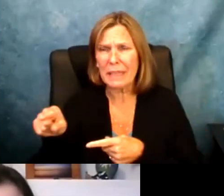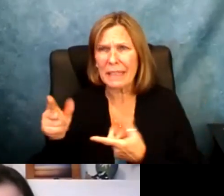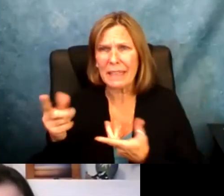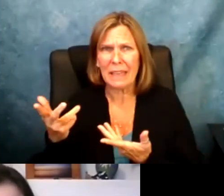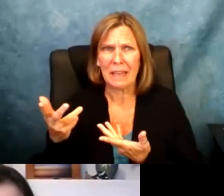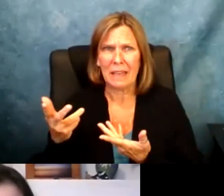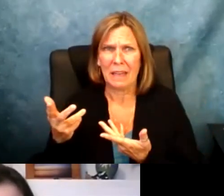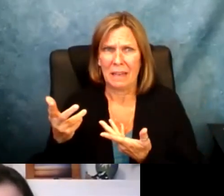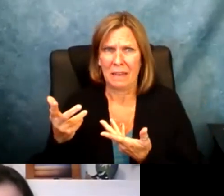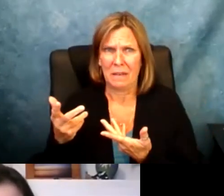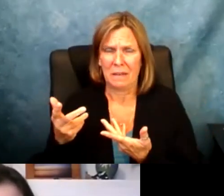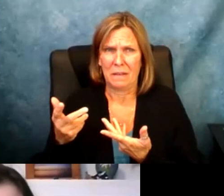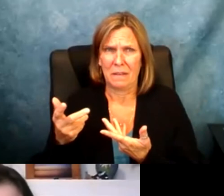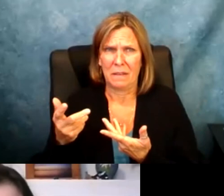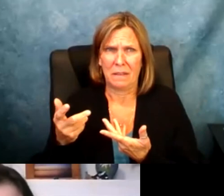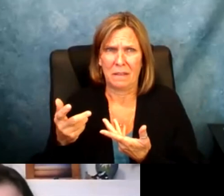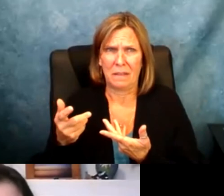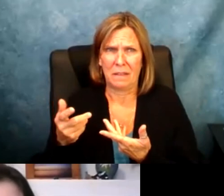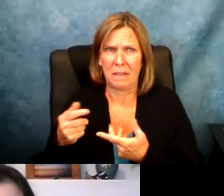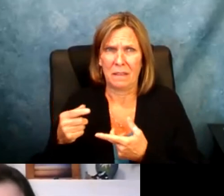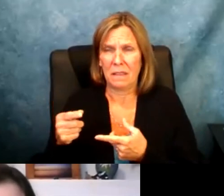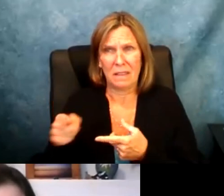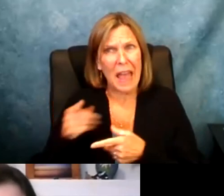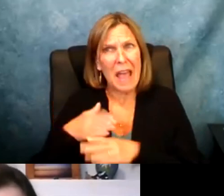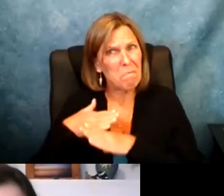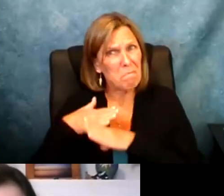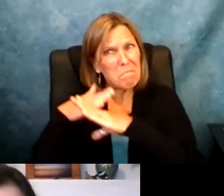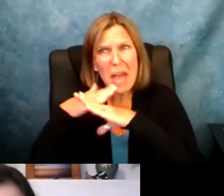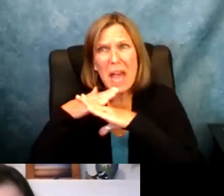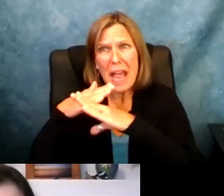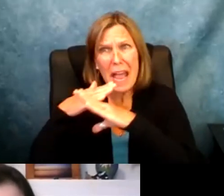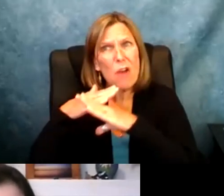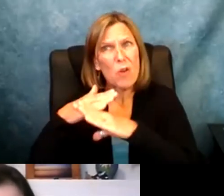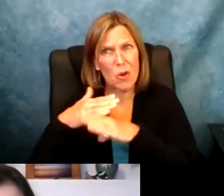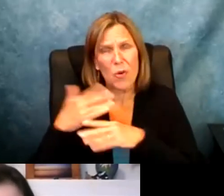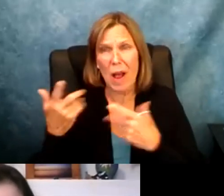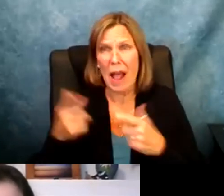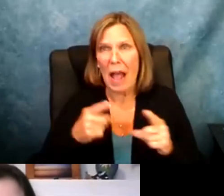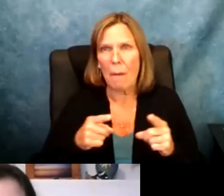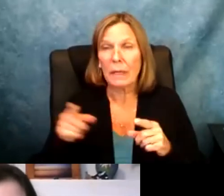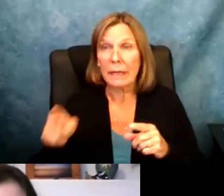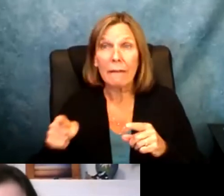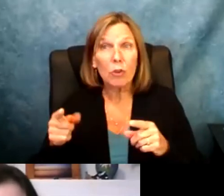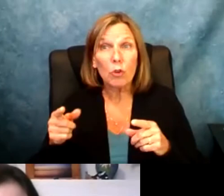disability or the visible disability. Those of us who have invisible disability we have a hurdle to